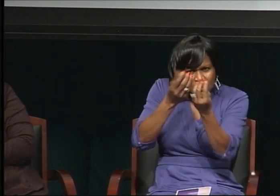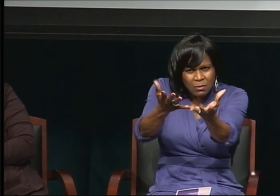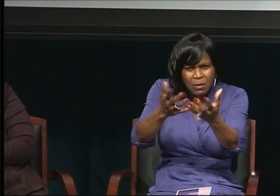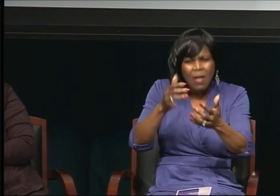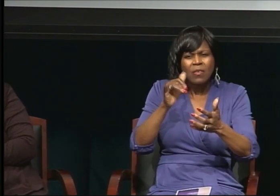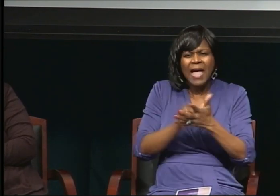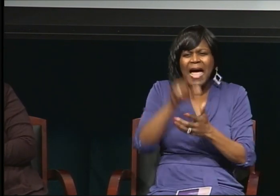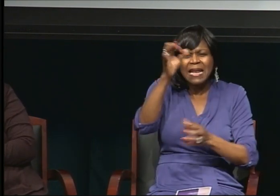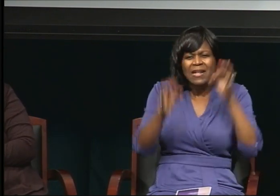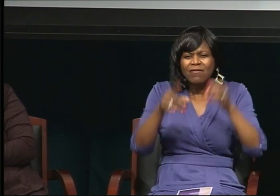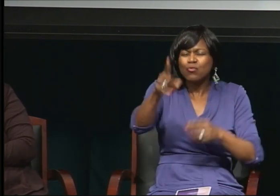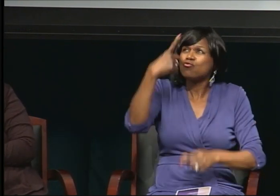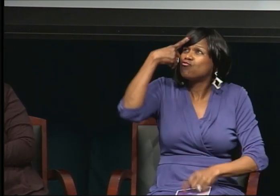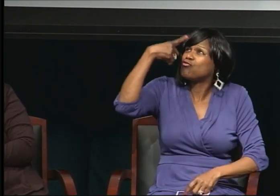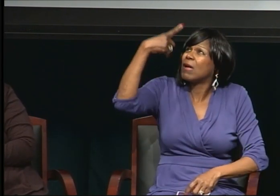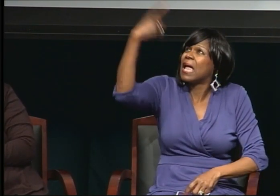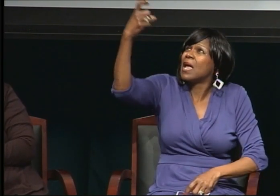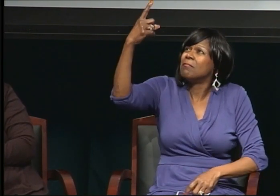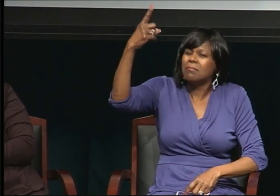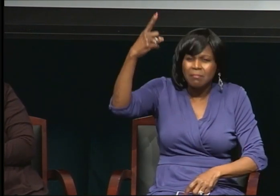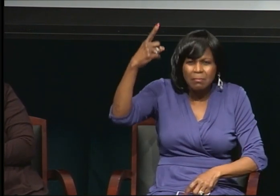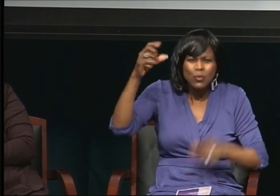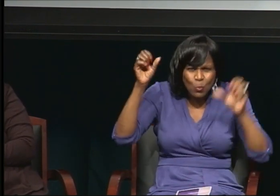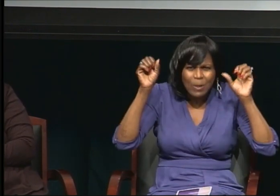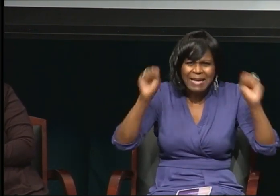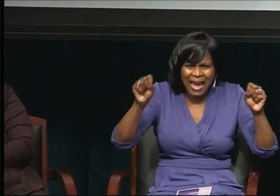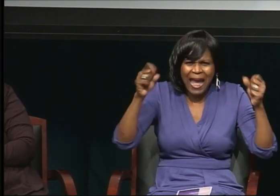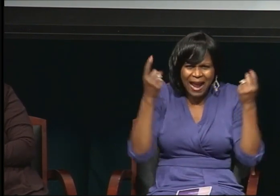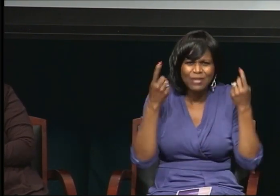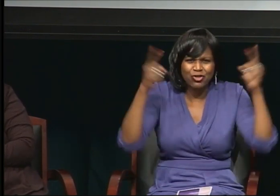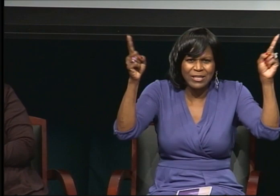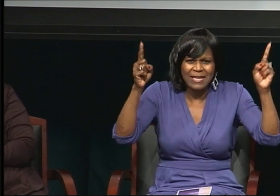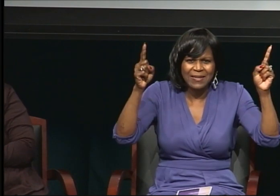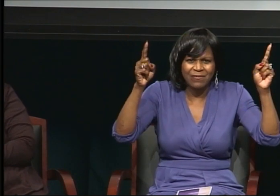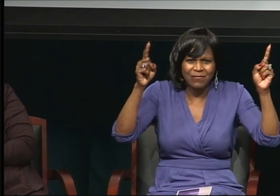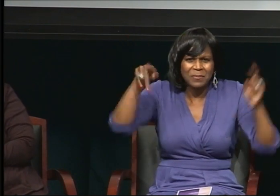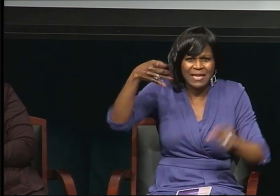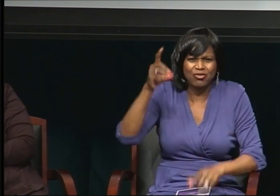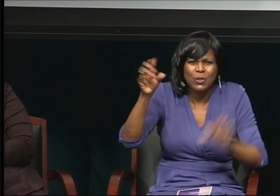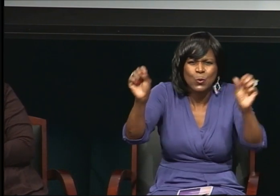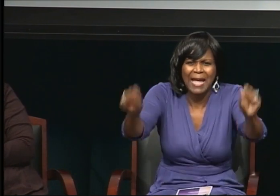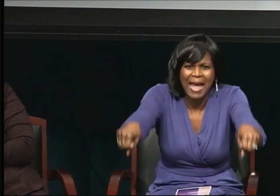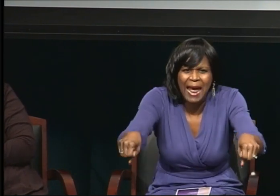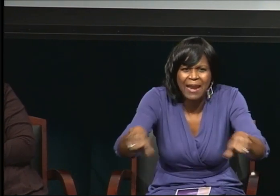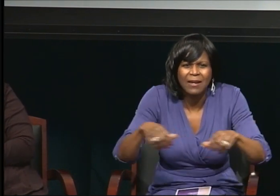you can achieve it. I grew up very, very poor.